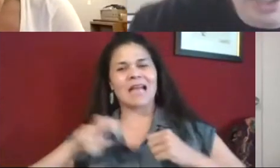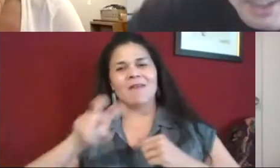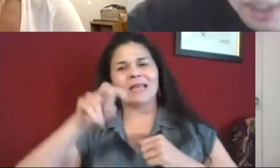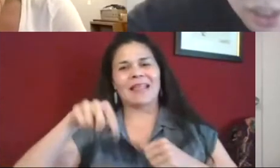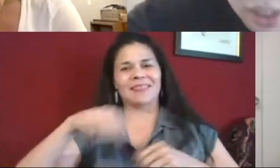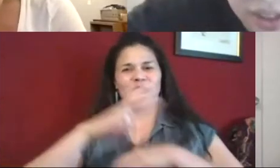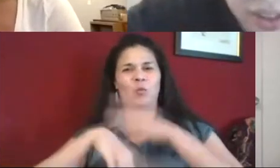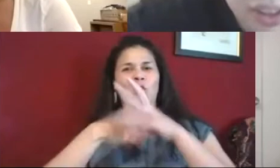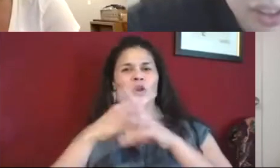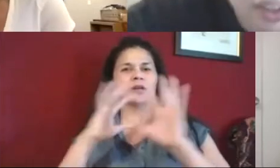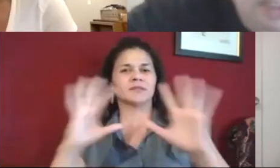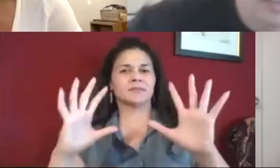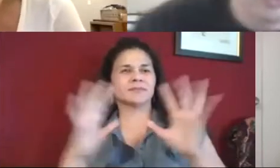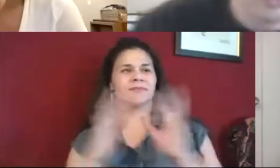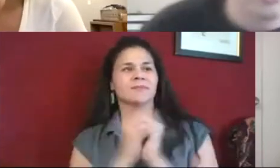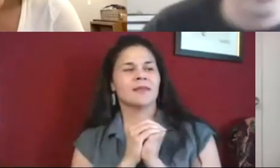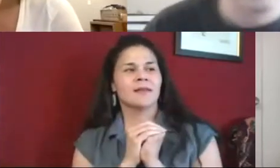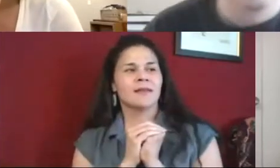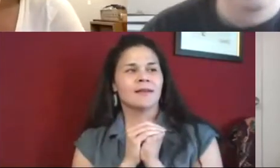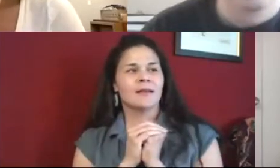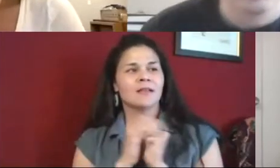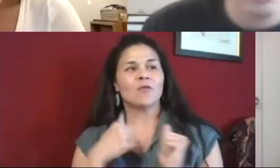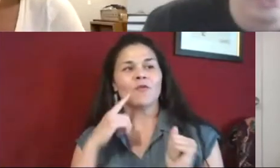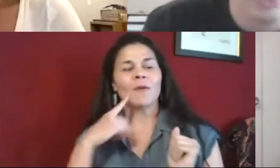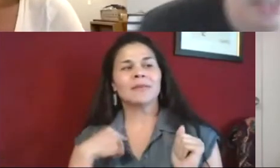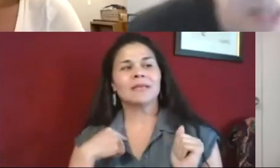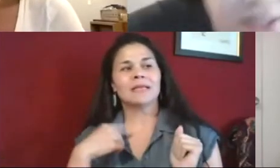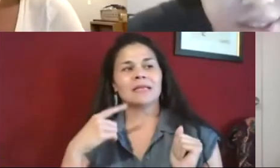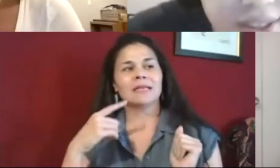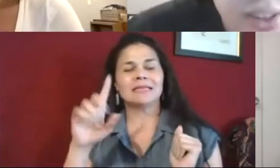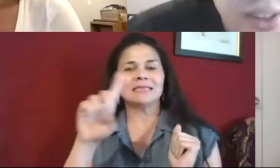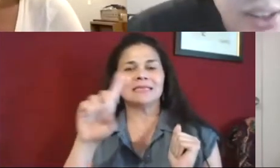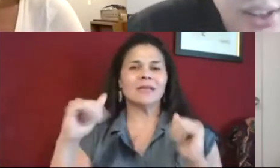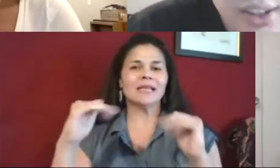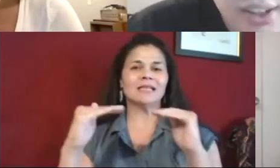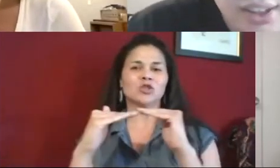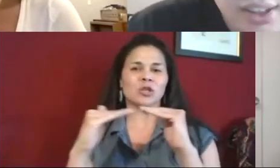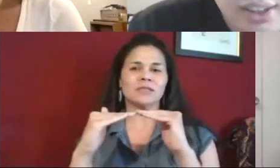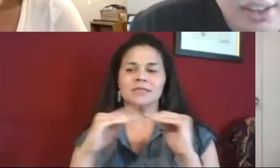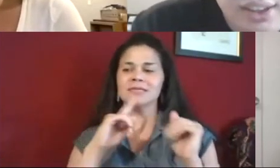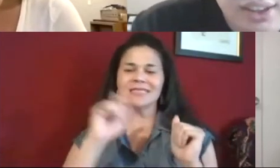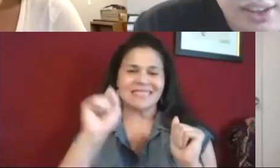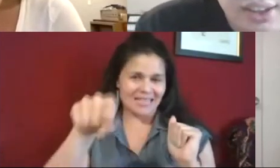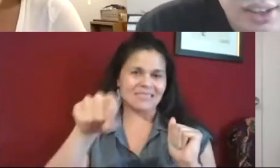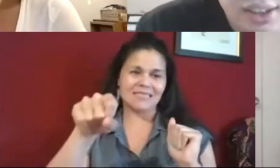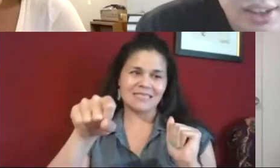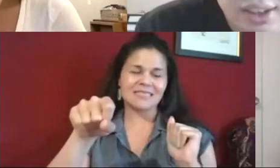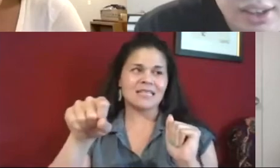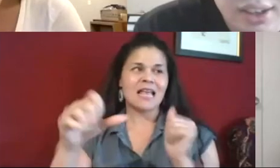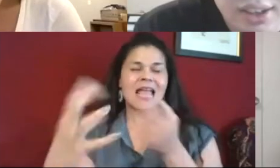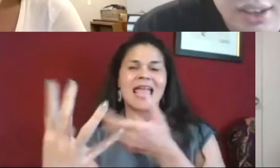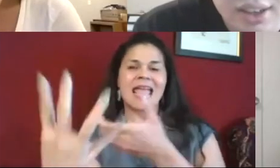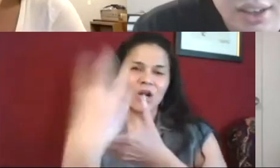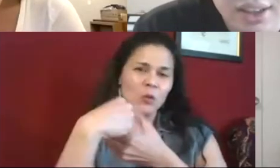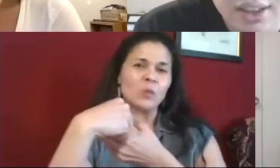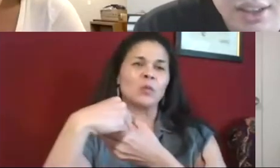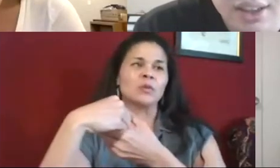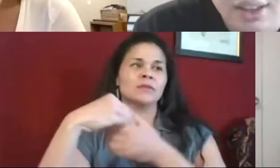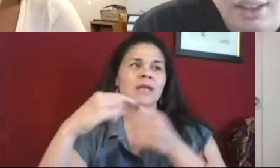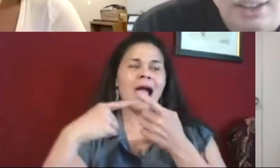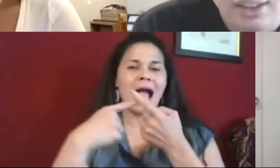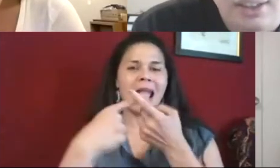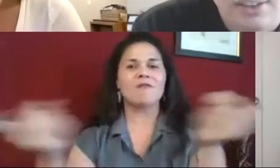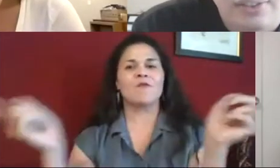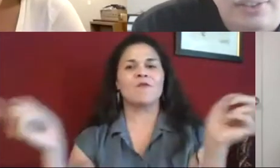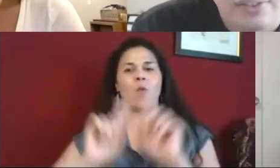about how I live or navigate in this world. For me disability justice is